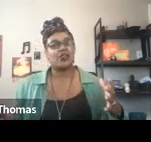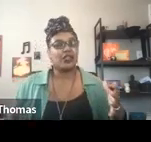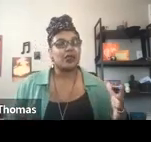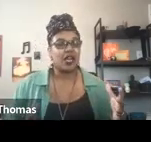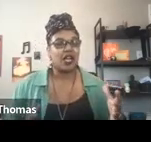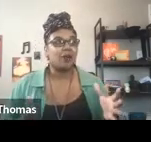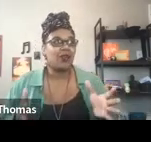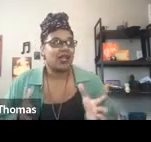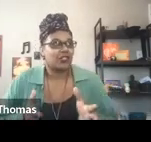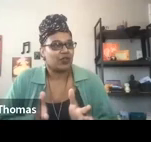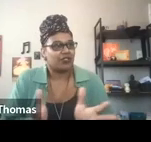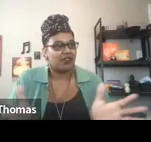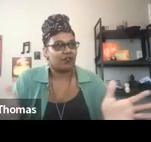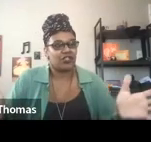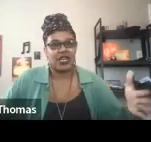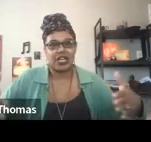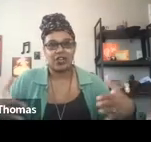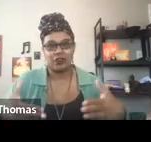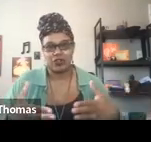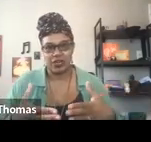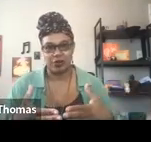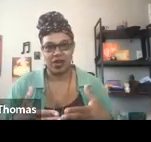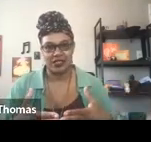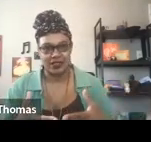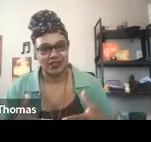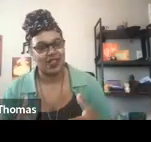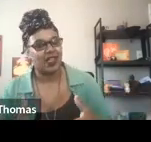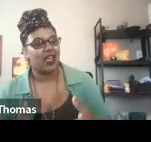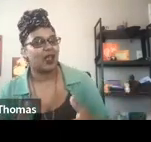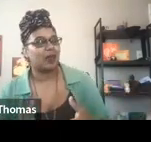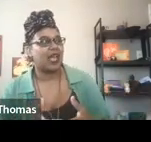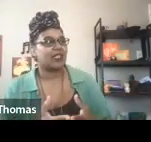And you'll hear me talk about that sort of diverging and converging process as a part